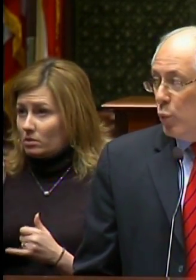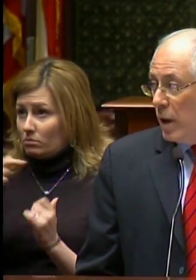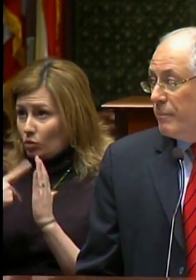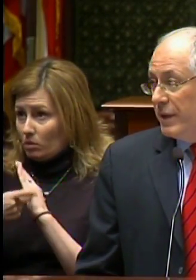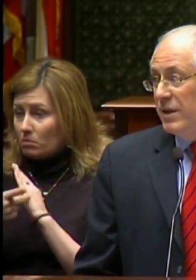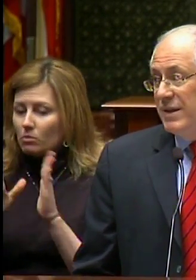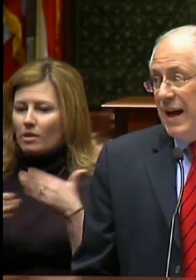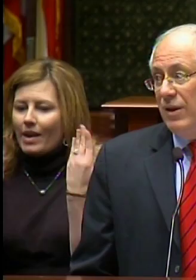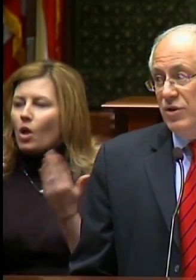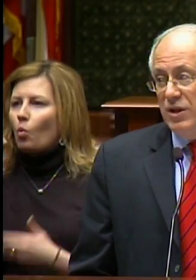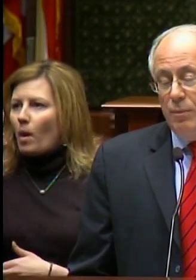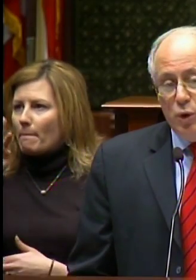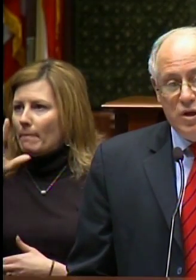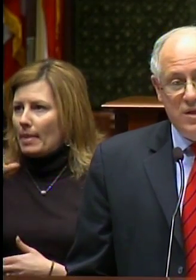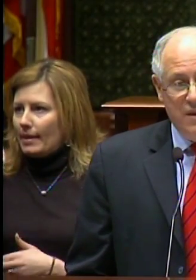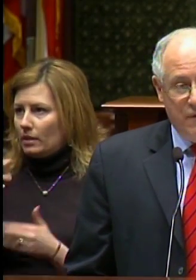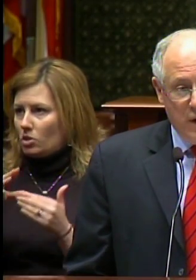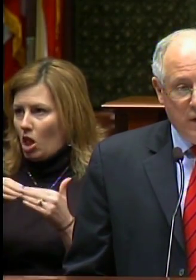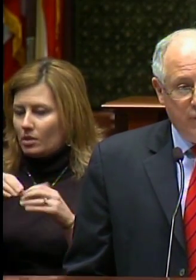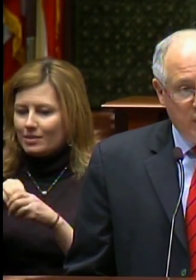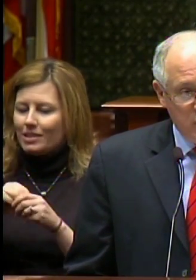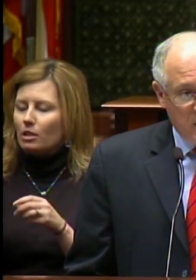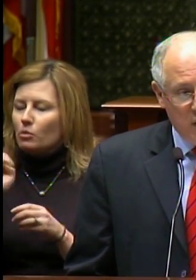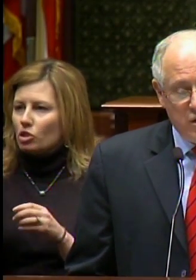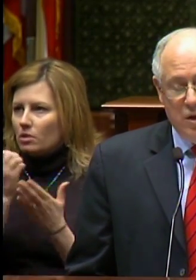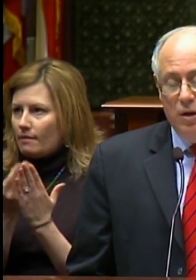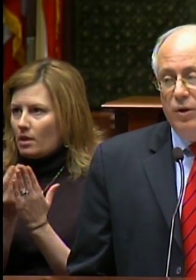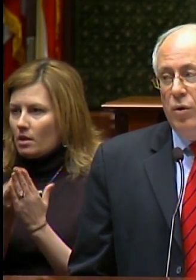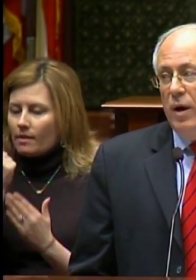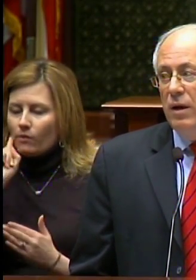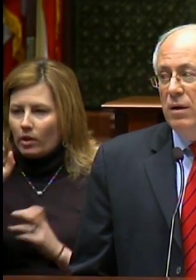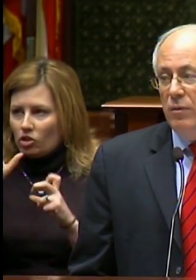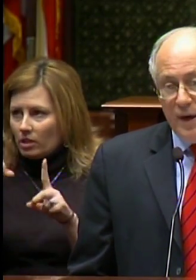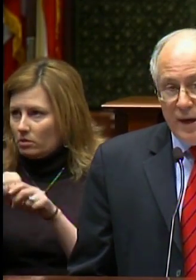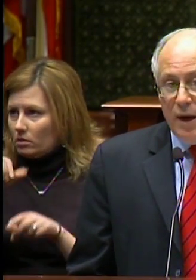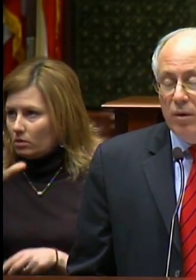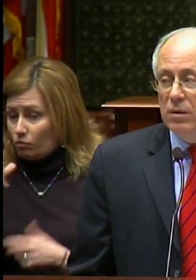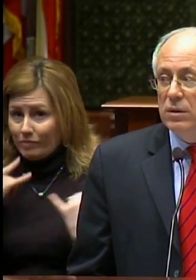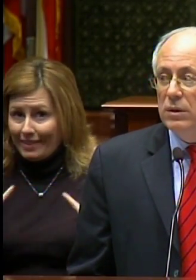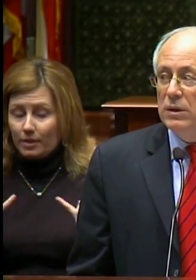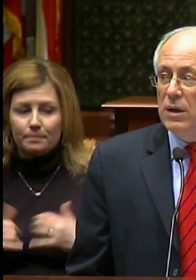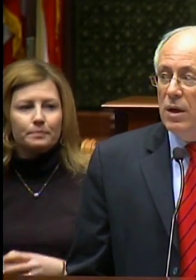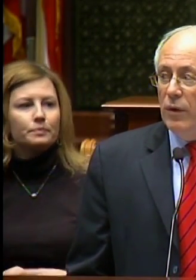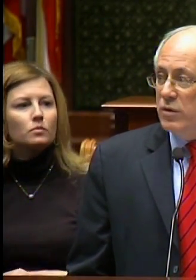One Billion dollars in emergency funding for education in Illinois.